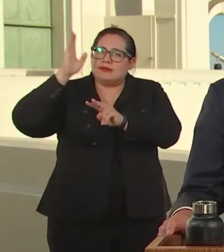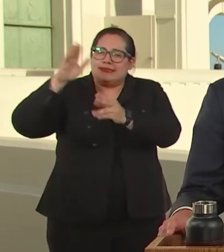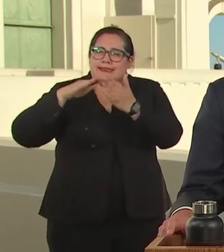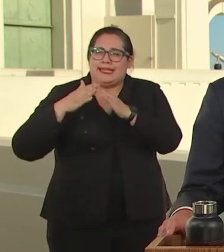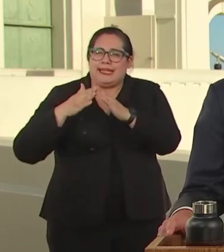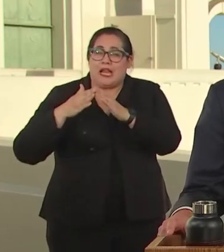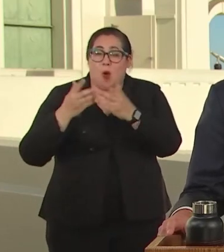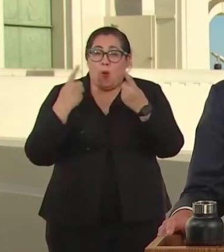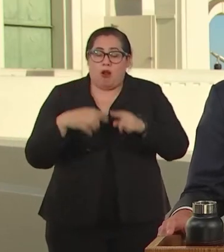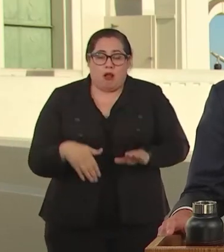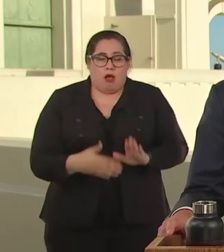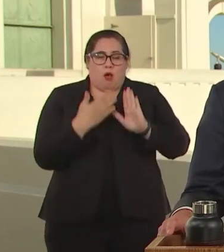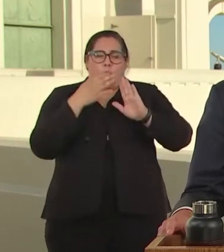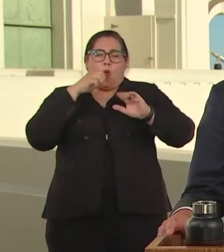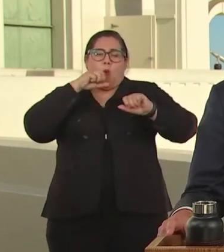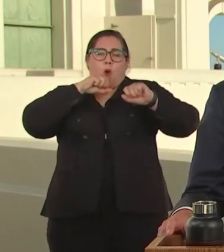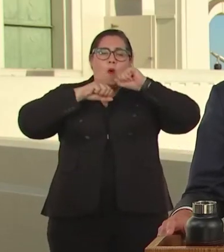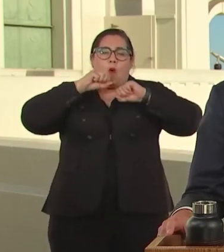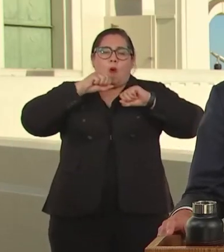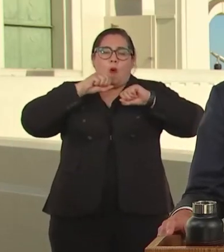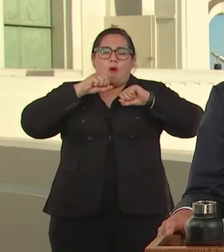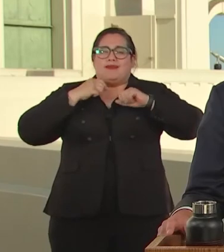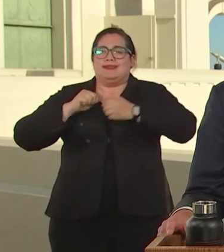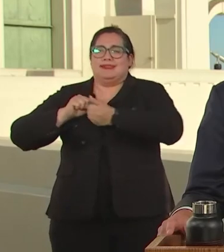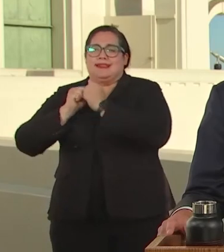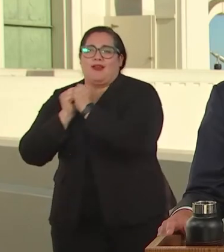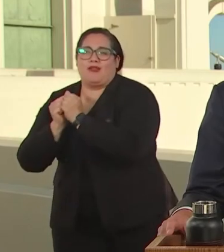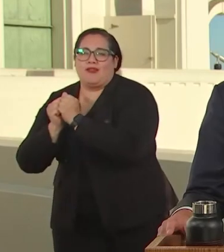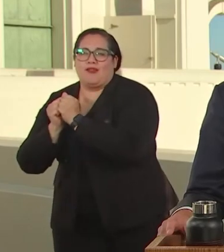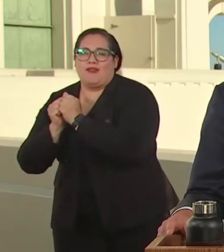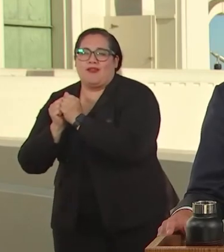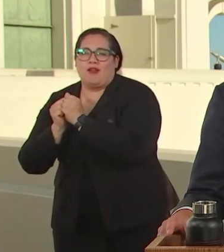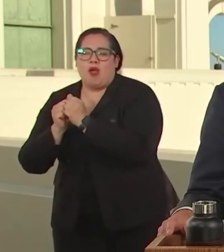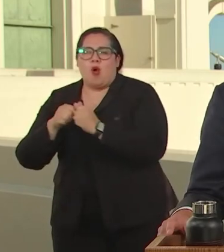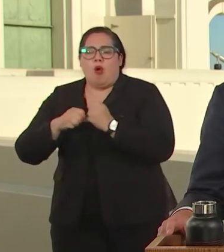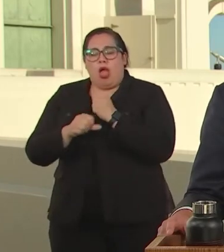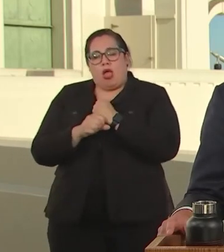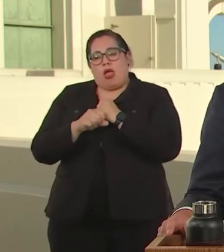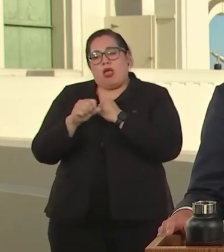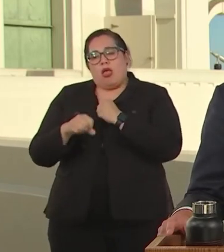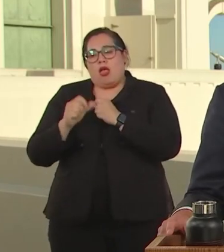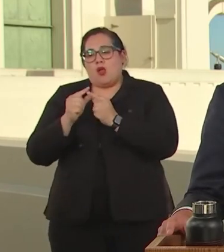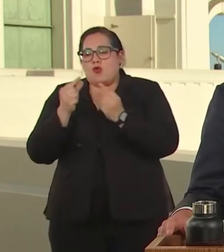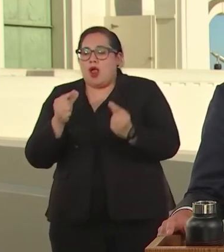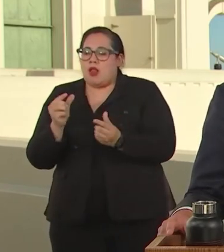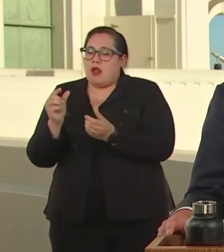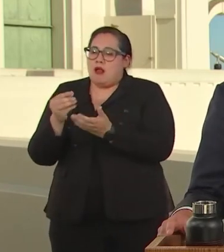THE LONG TAIL OF THE GREAT RECESSION, THE DROUGHT, THE